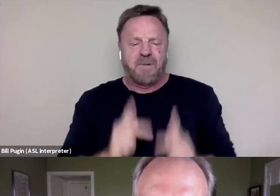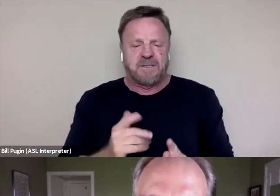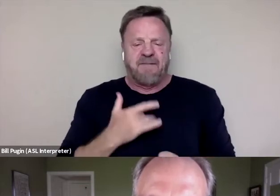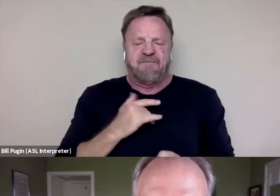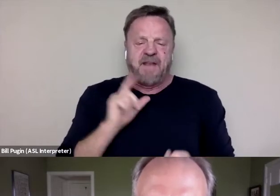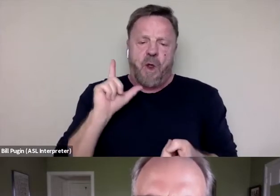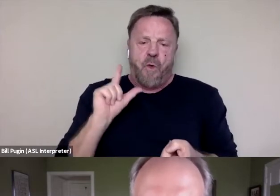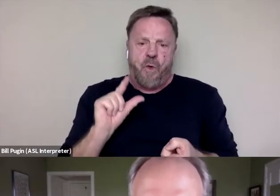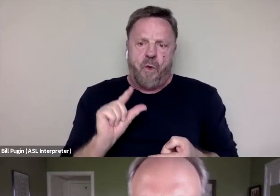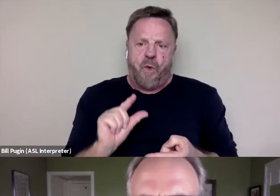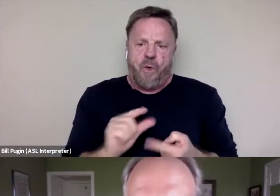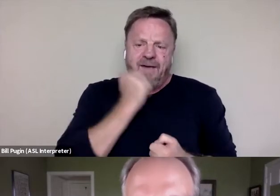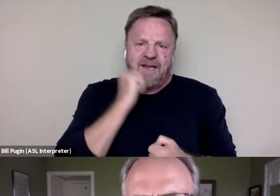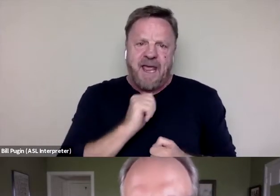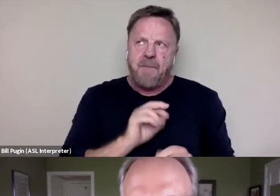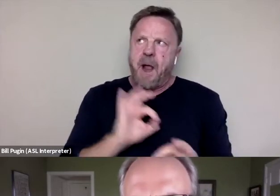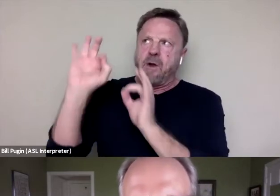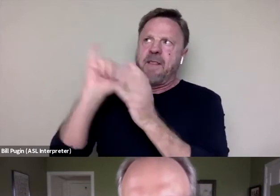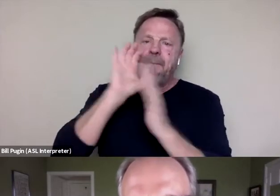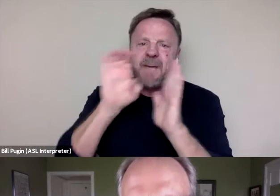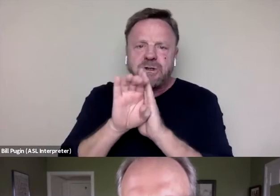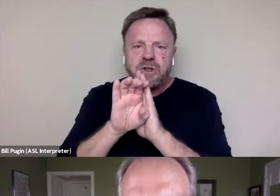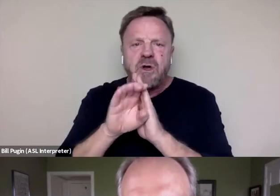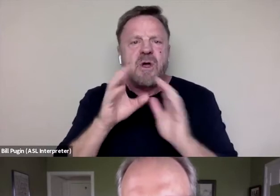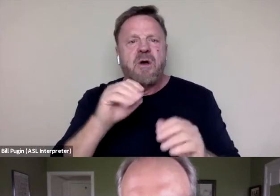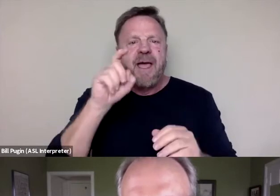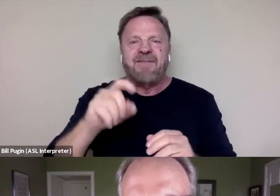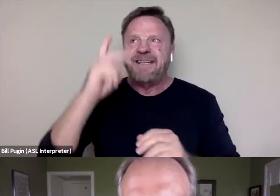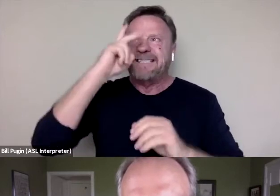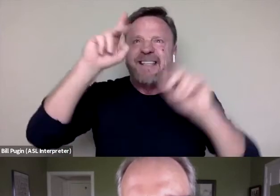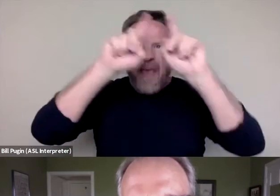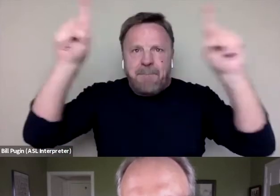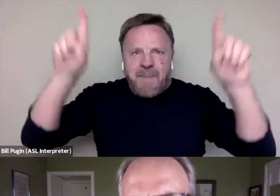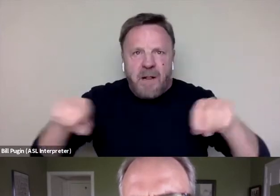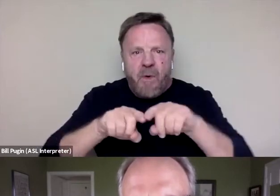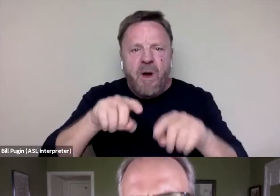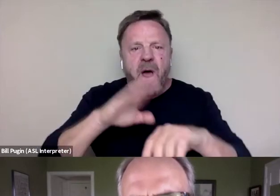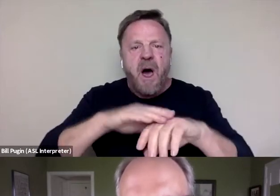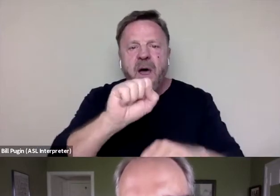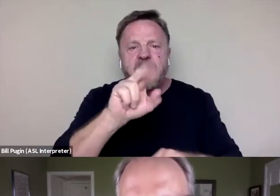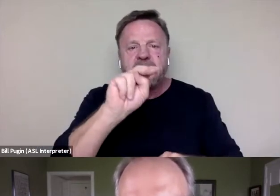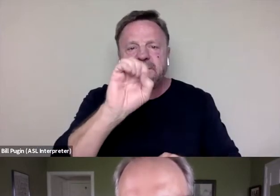above the trophy case or above the mantle or that billboard on Sunset or that video that's playing